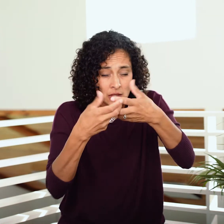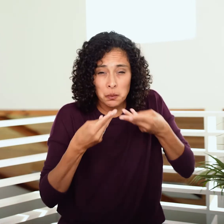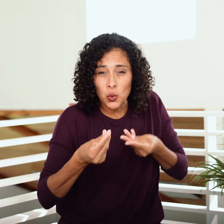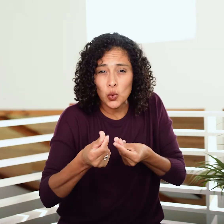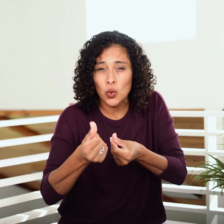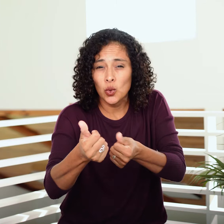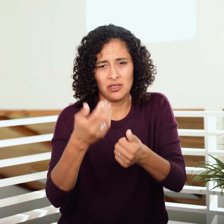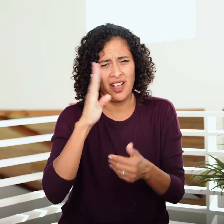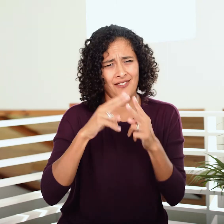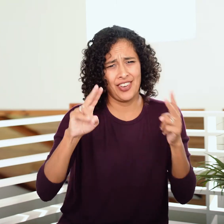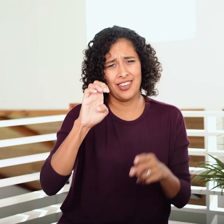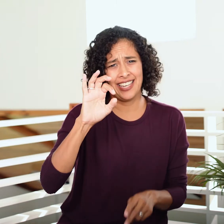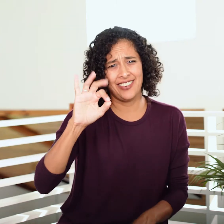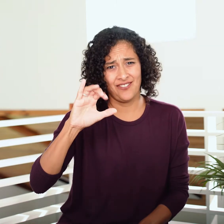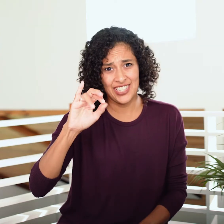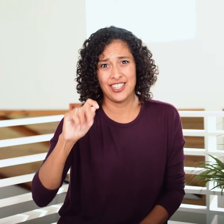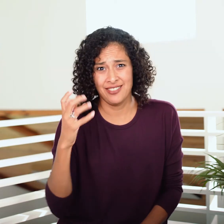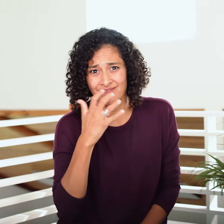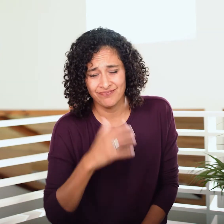is designed with efficiency in mind.